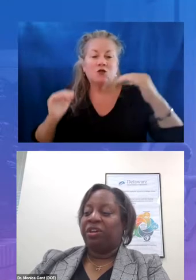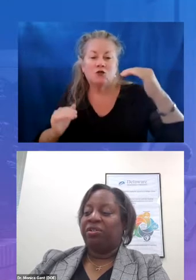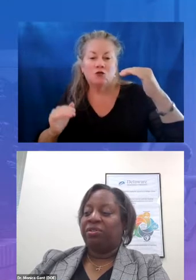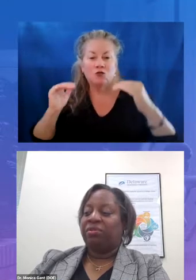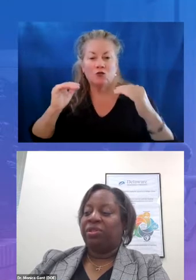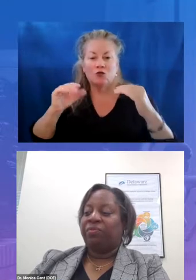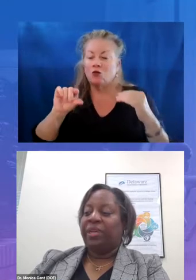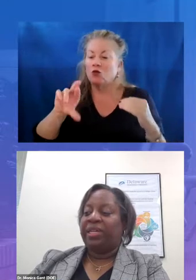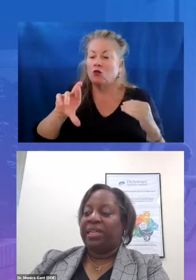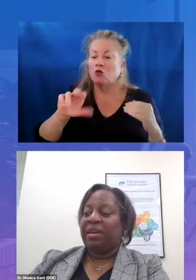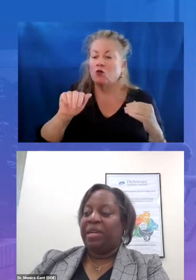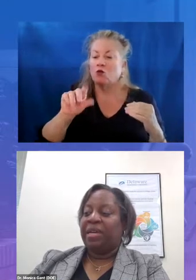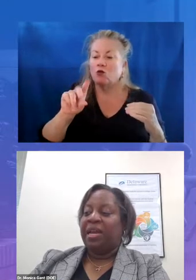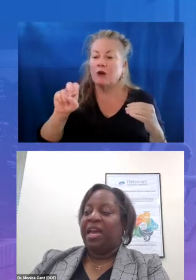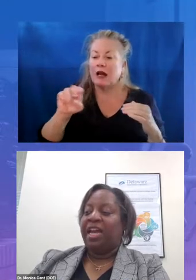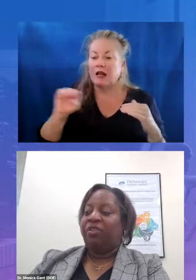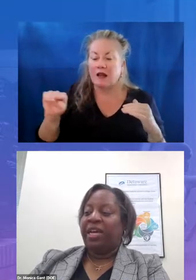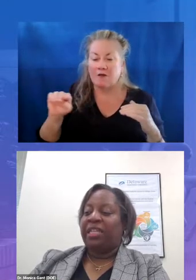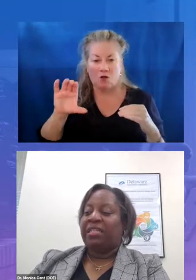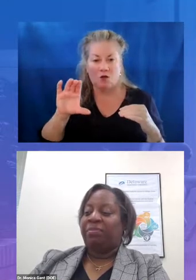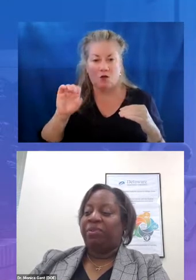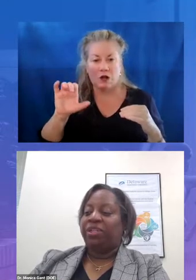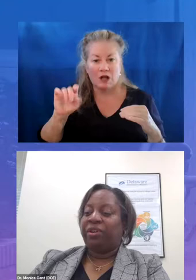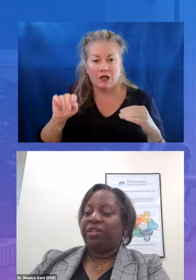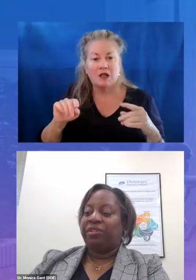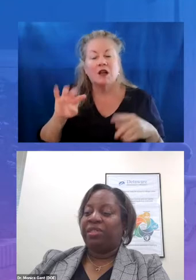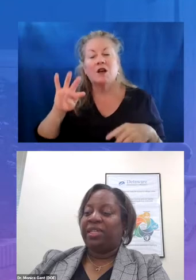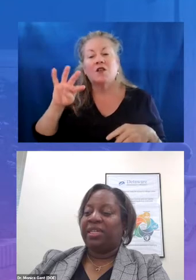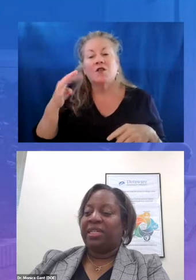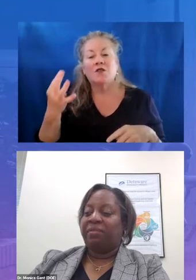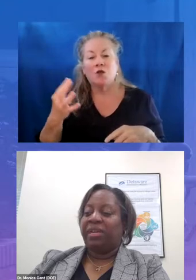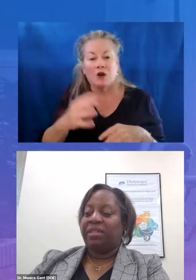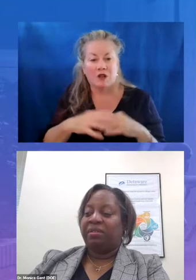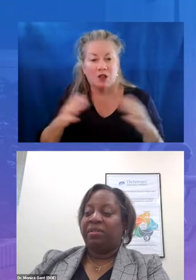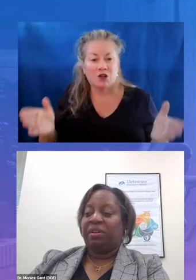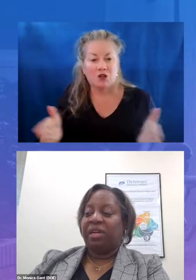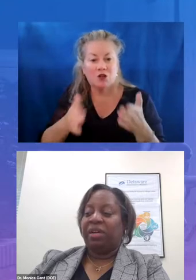schools to re-examine and create support structures to accelerate student learning